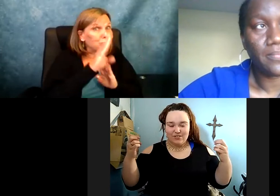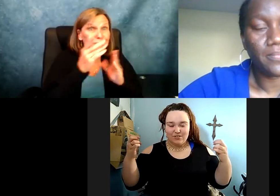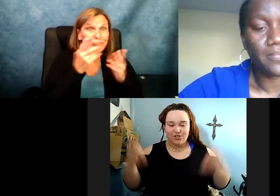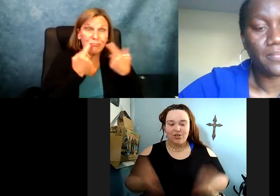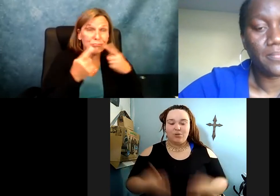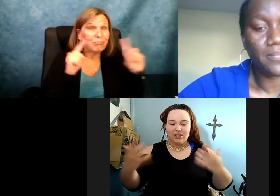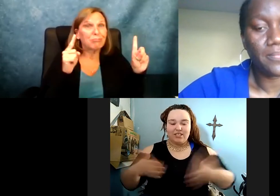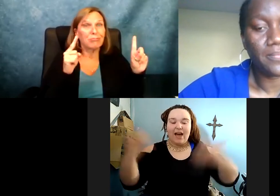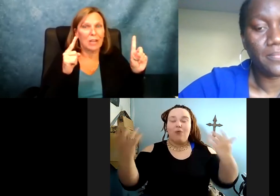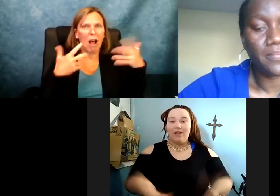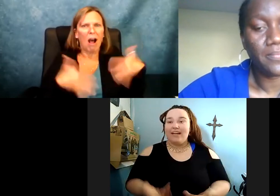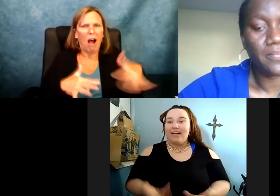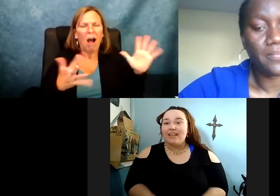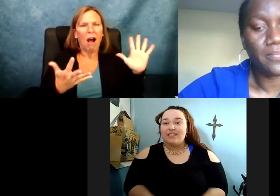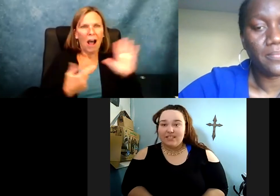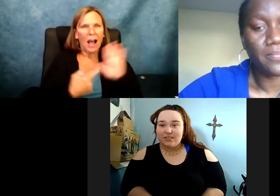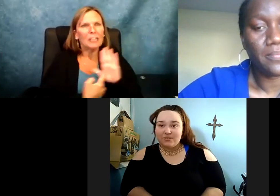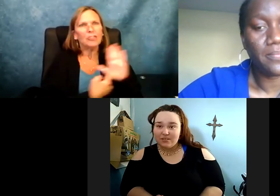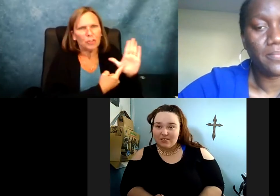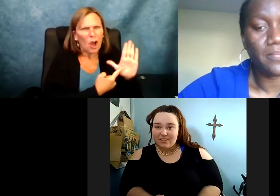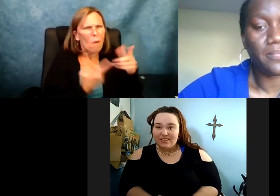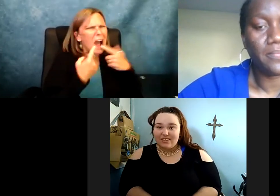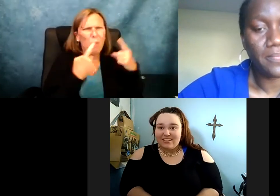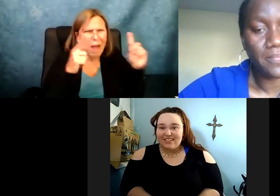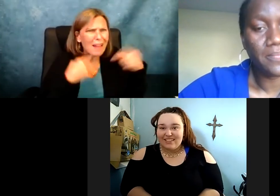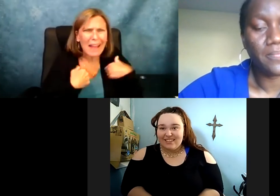as the other students. It allowed me to